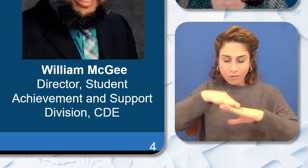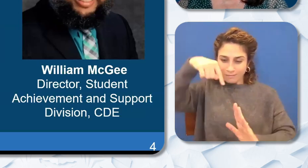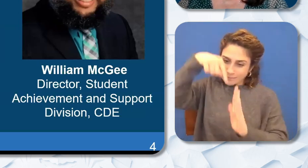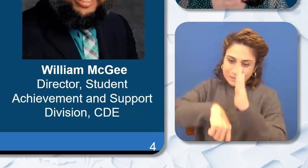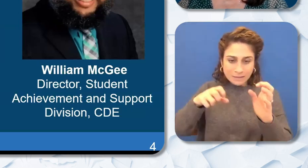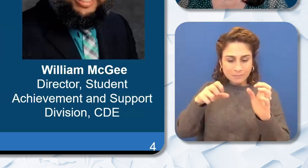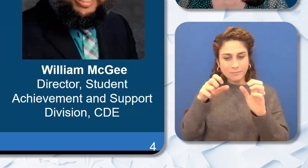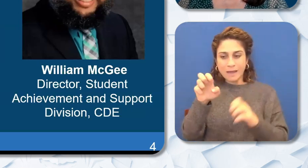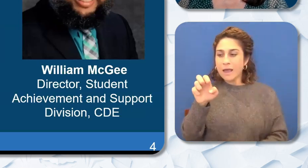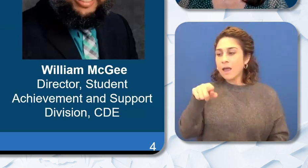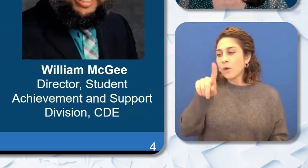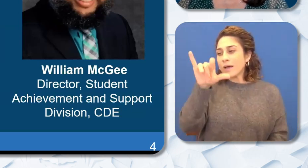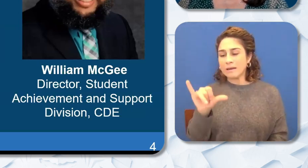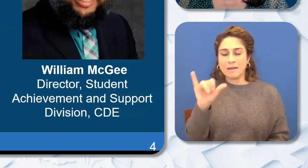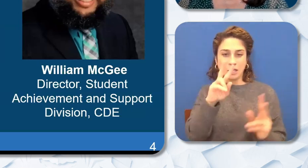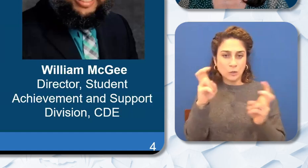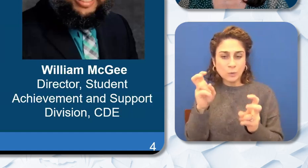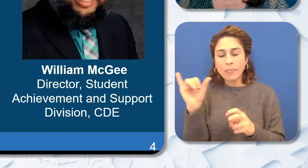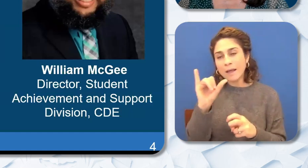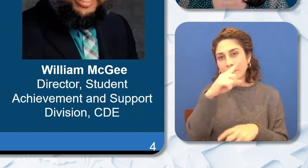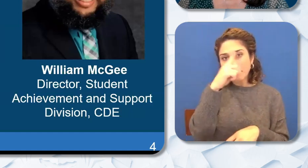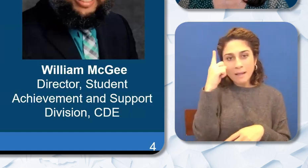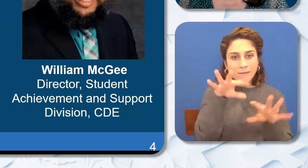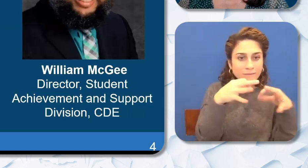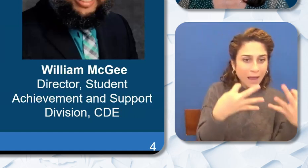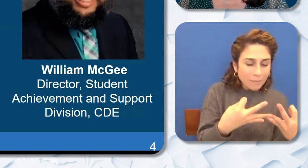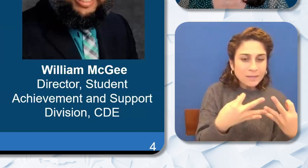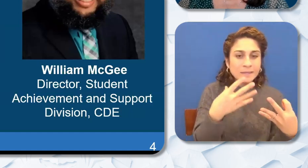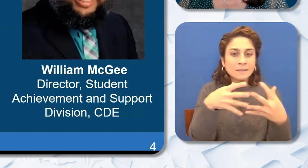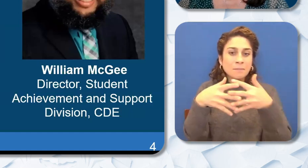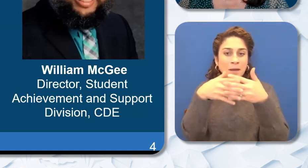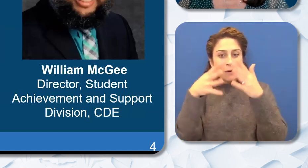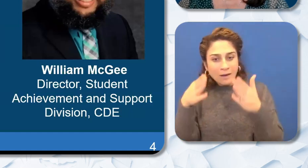and families and American Indian children and families are near and dear to our heart and so